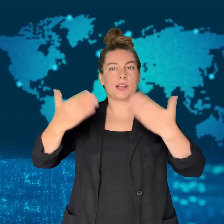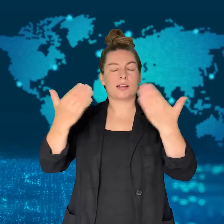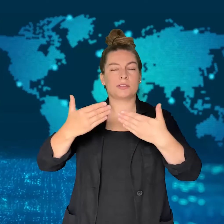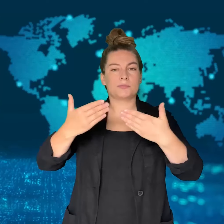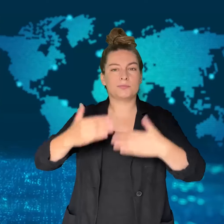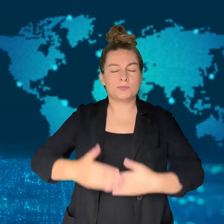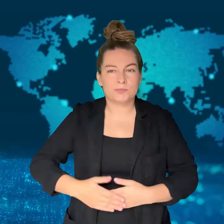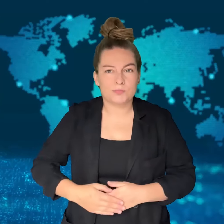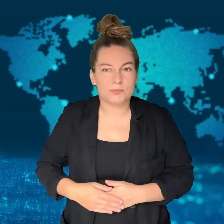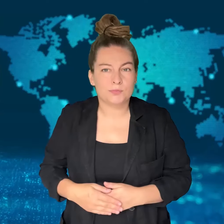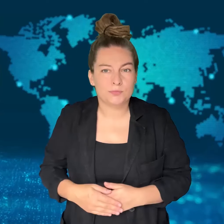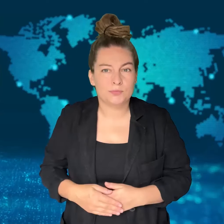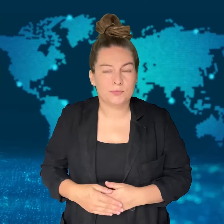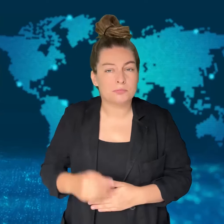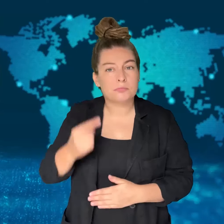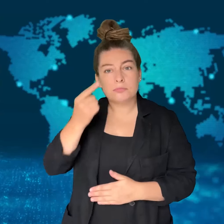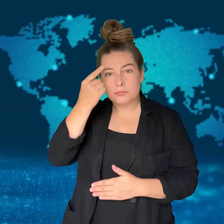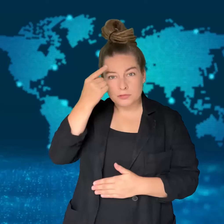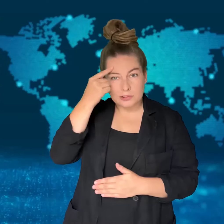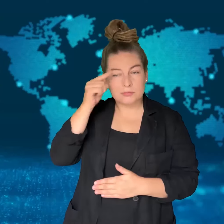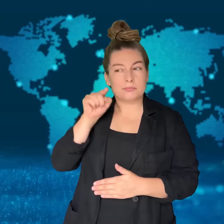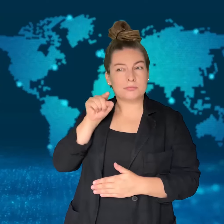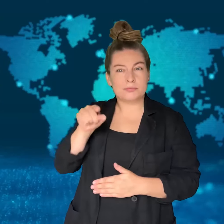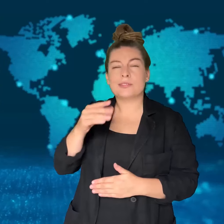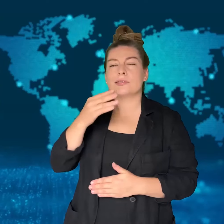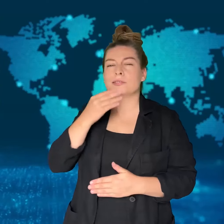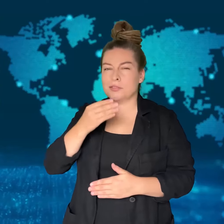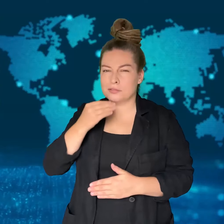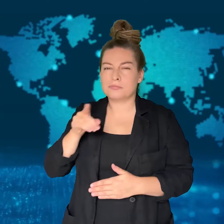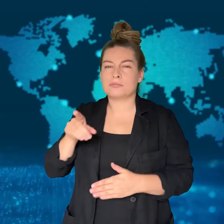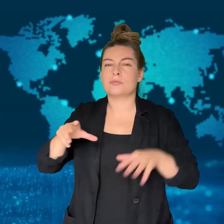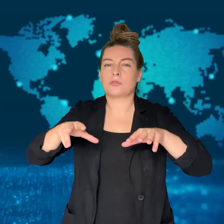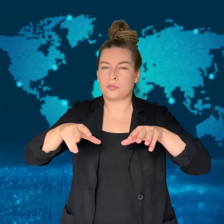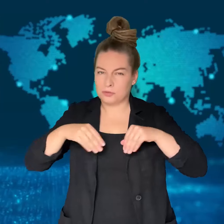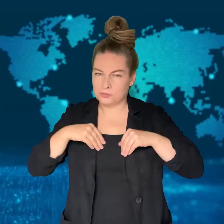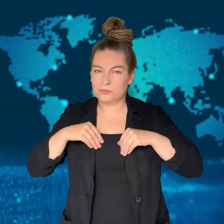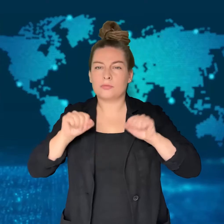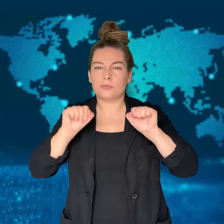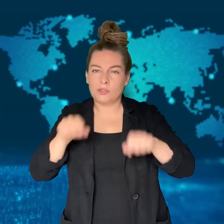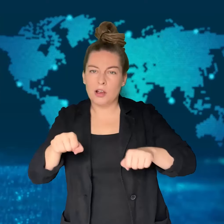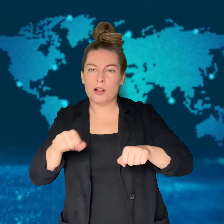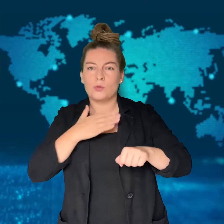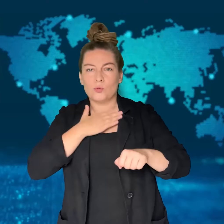the talks to take place on August 15th.